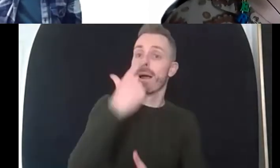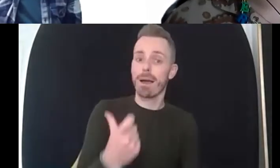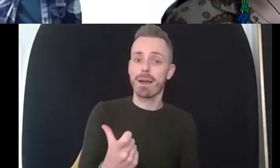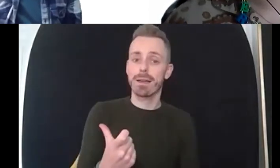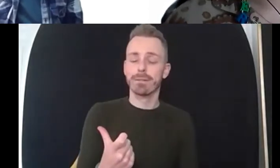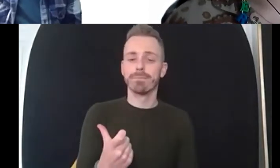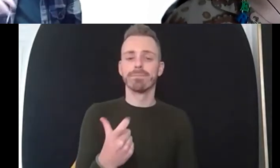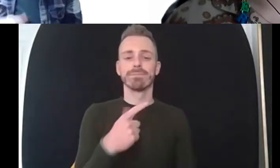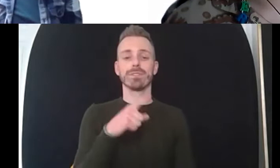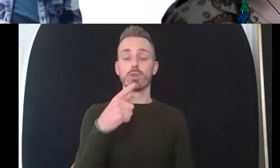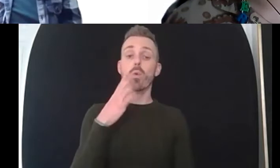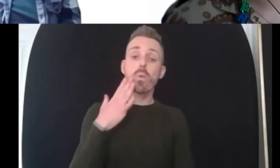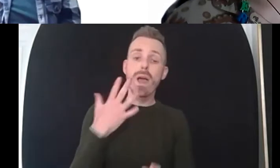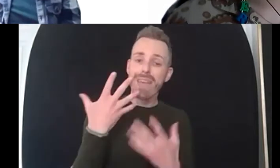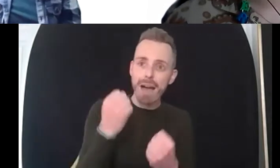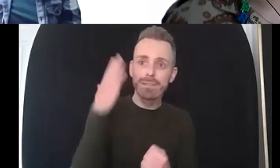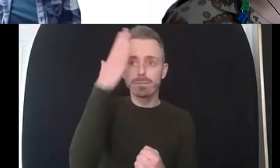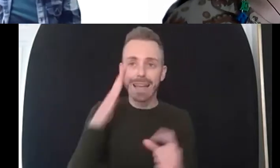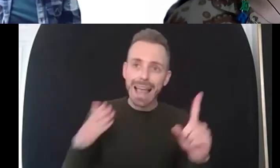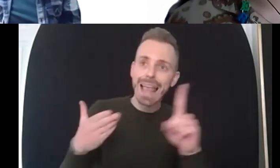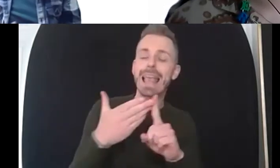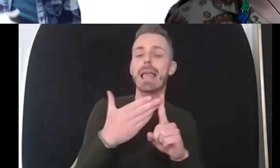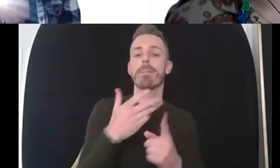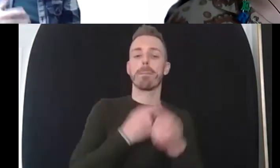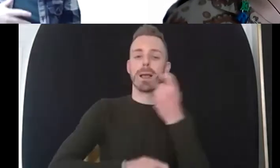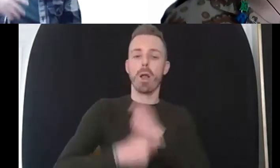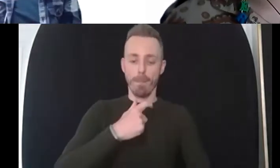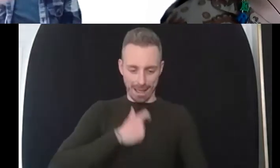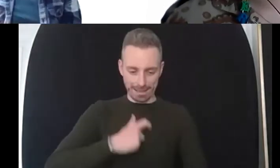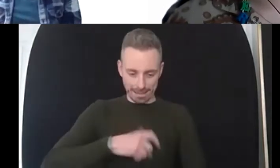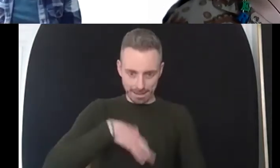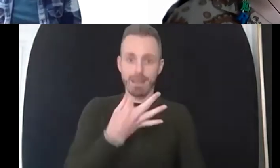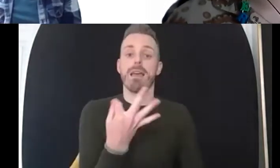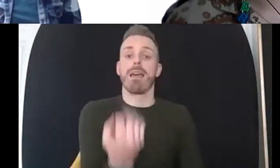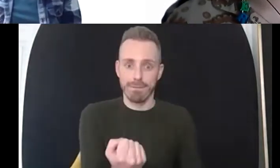and connecting people really and with others who are going to be accepting and understanding